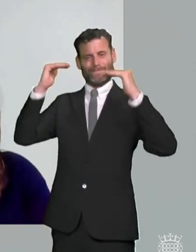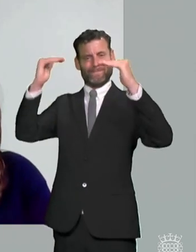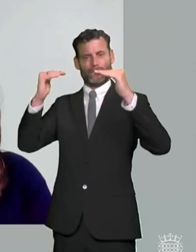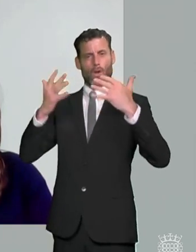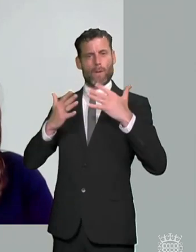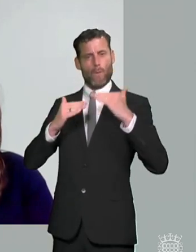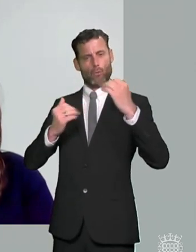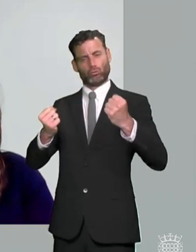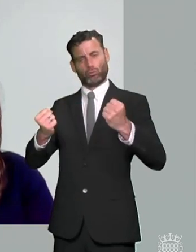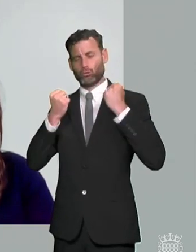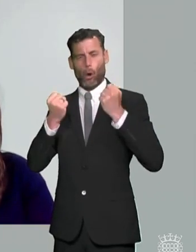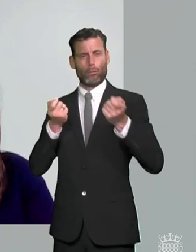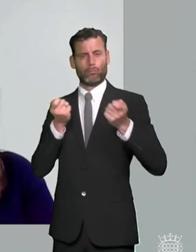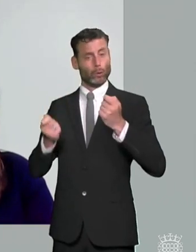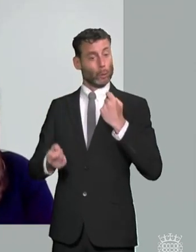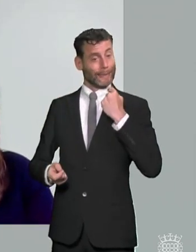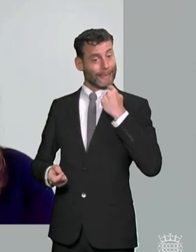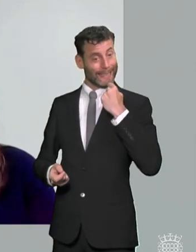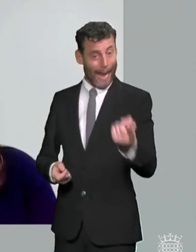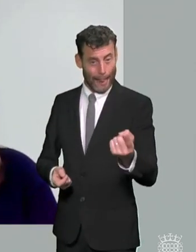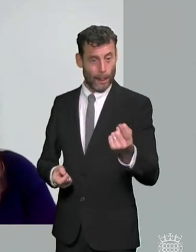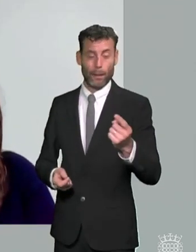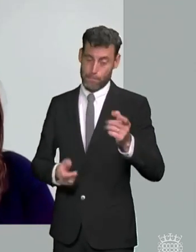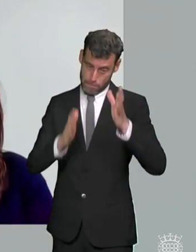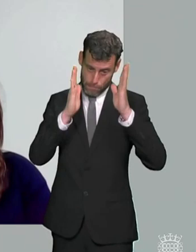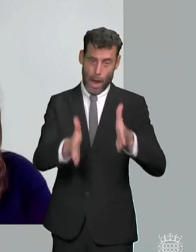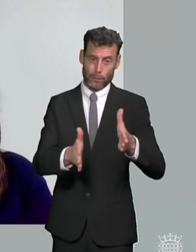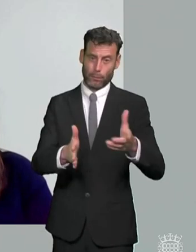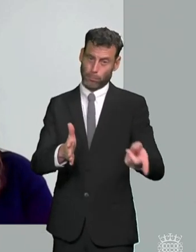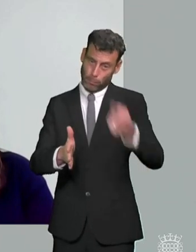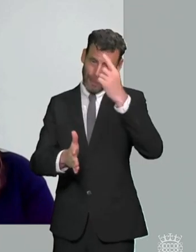extension of the remiss of the ombudsman i'd like to see better funding of legal aid in this area